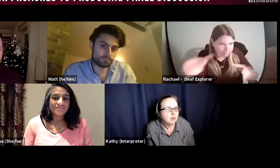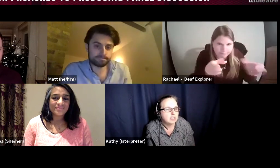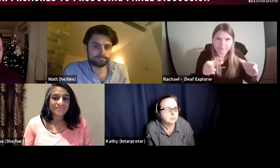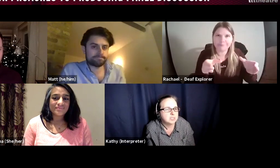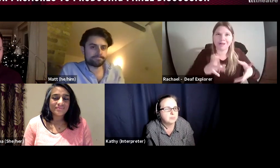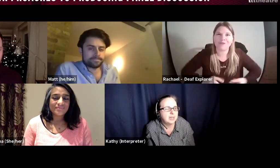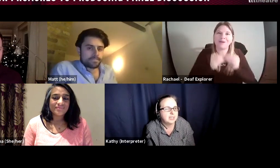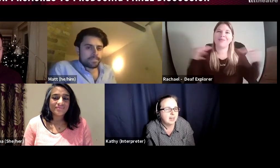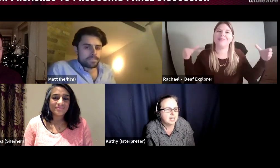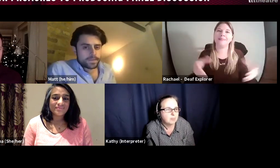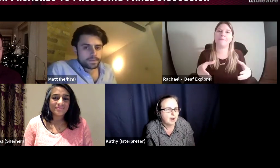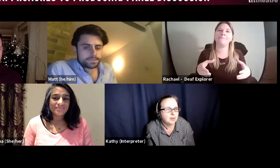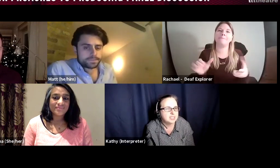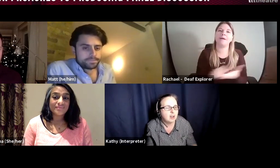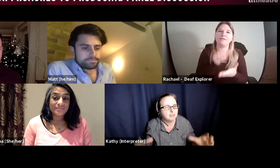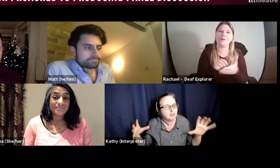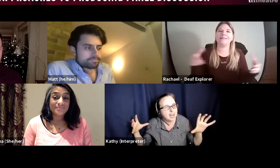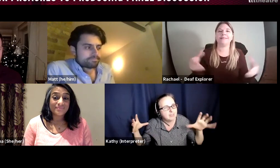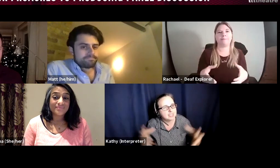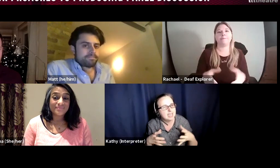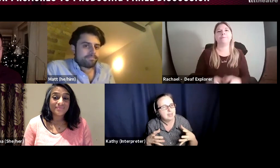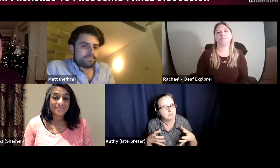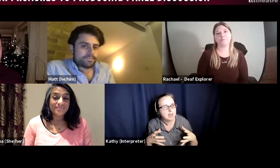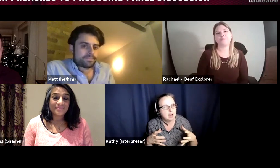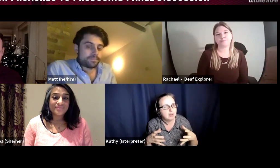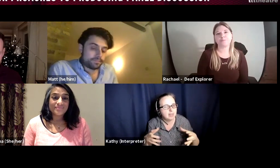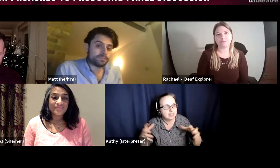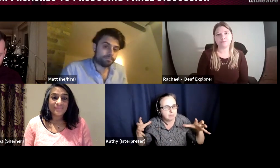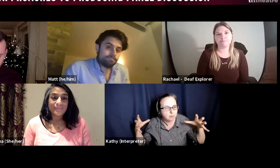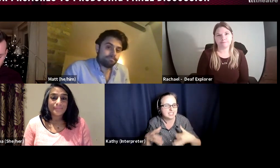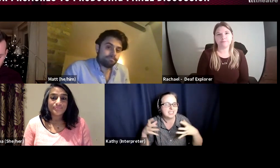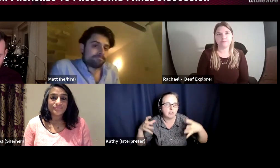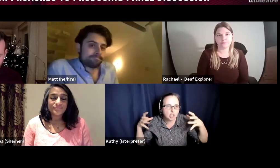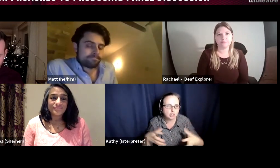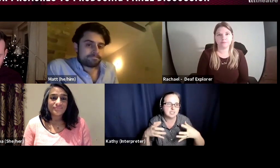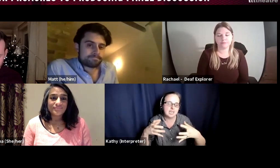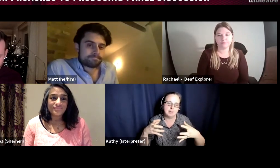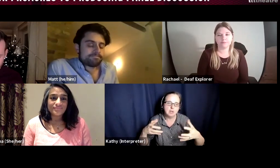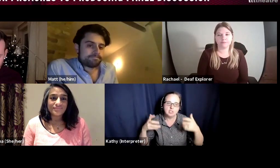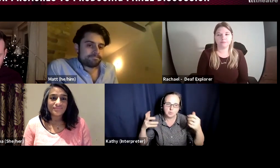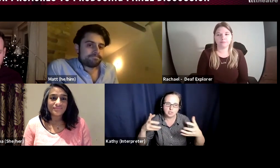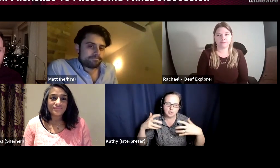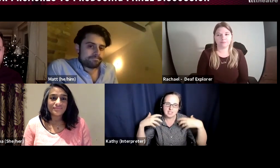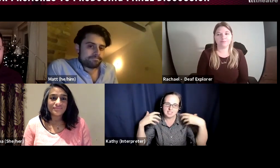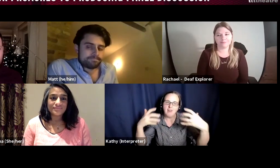responsibility I suppose is creating the team and bringing together a good team to ensure that deaf